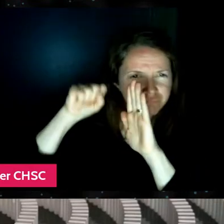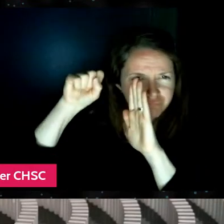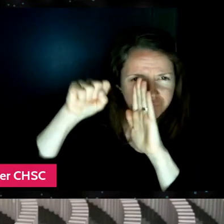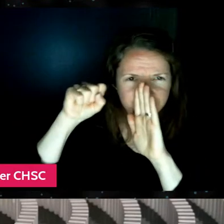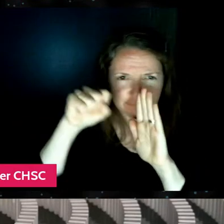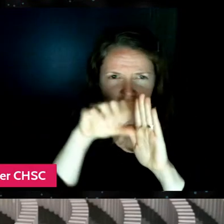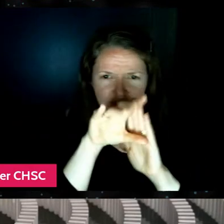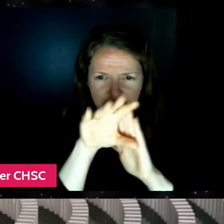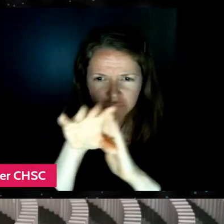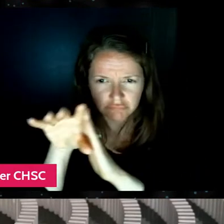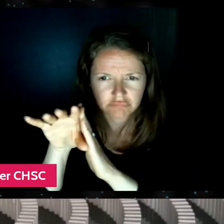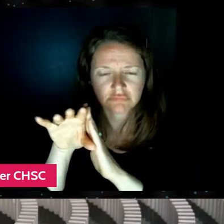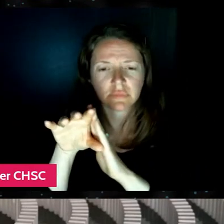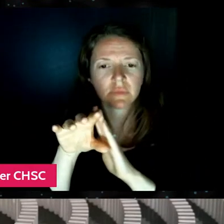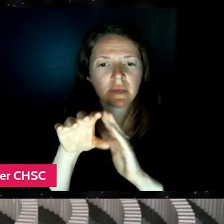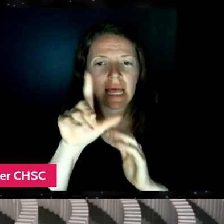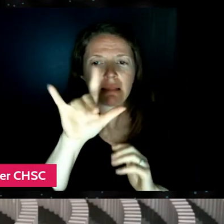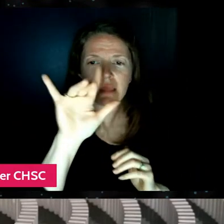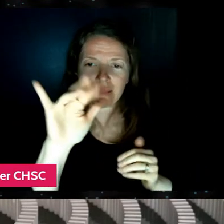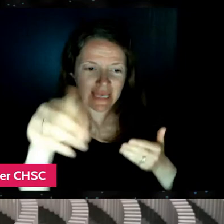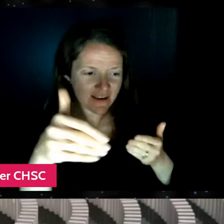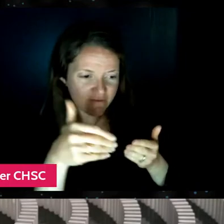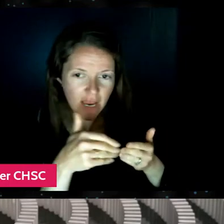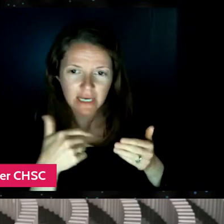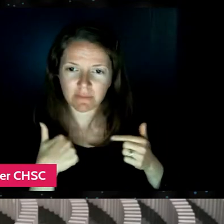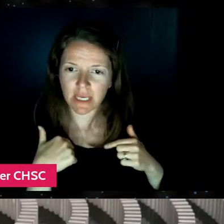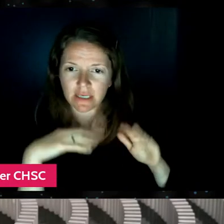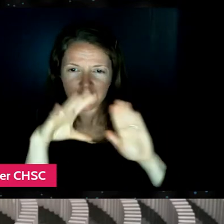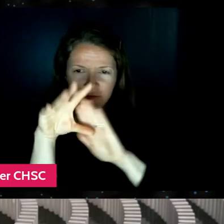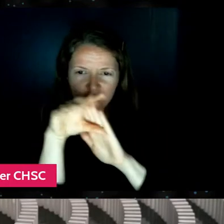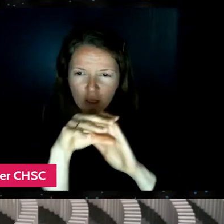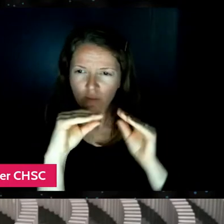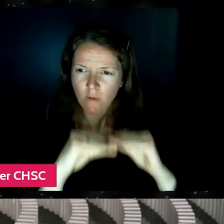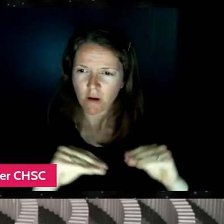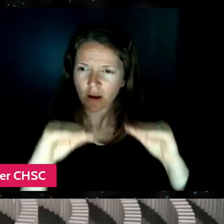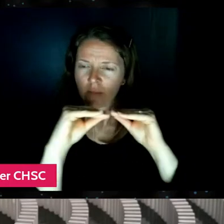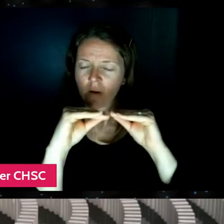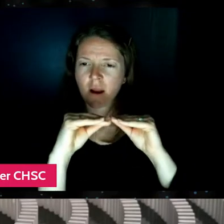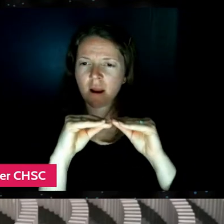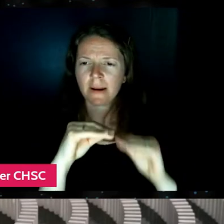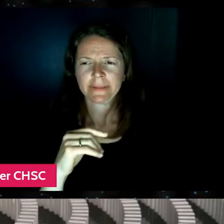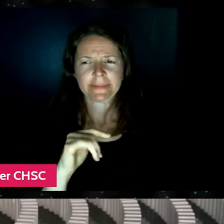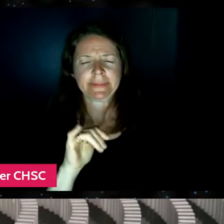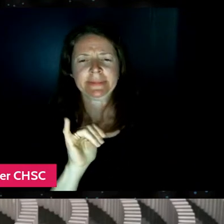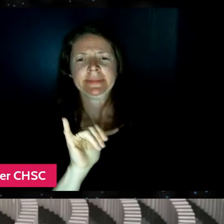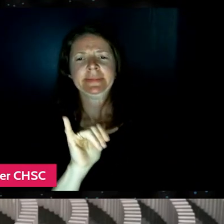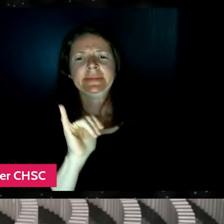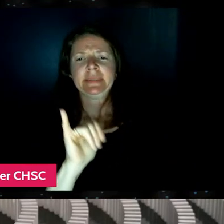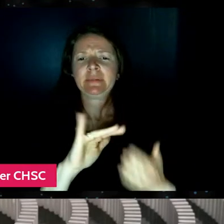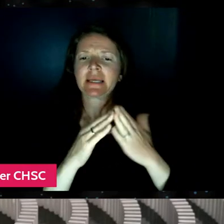and she was inviting me to film was starting to be more almost like a coming-of-age movie.